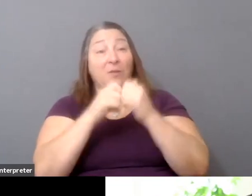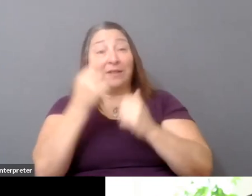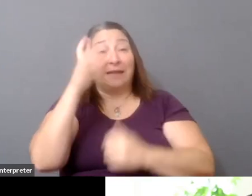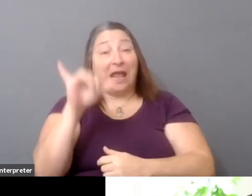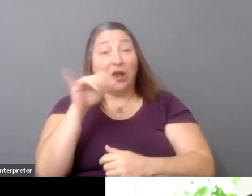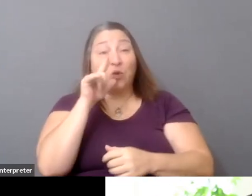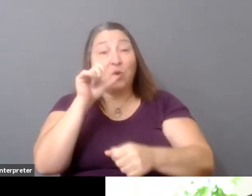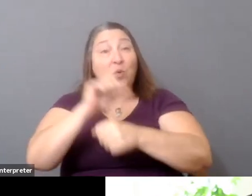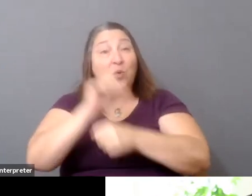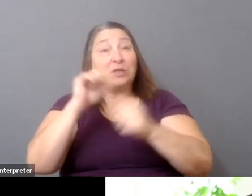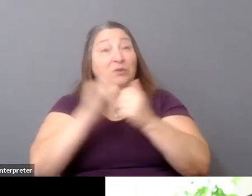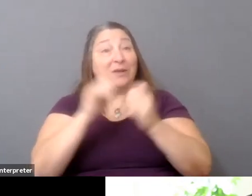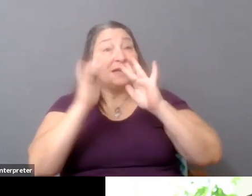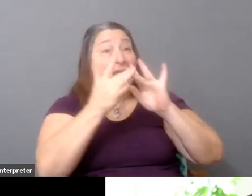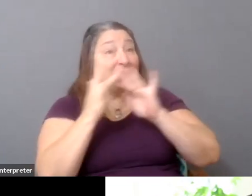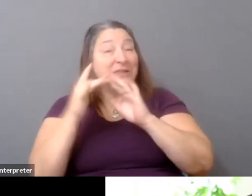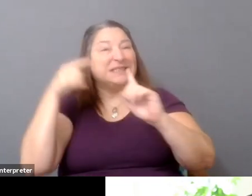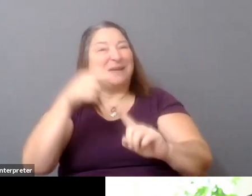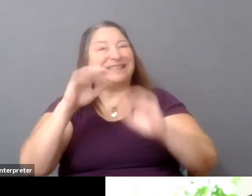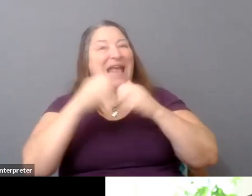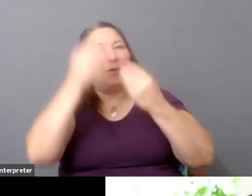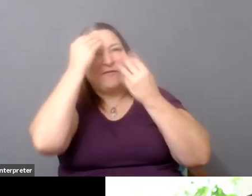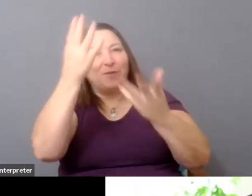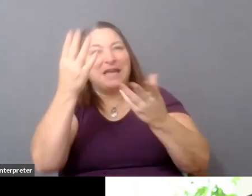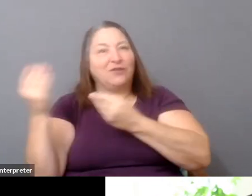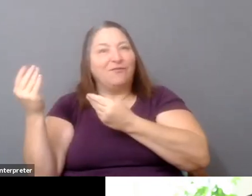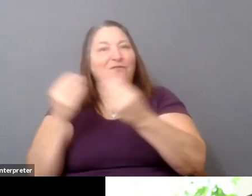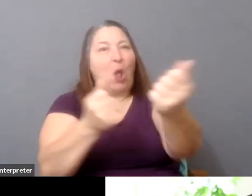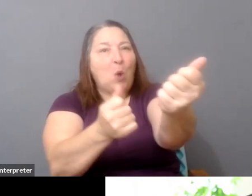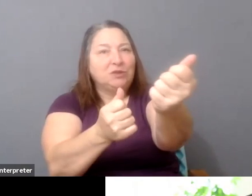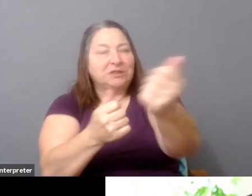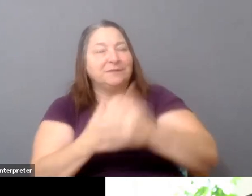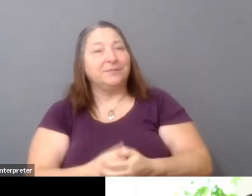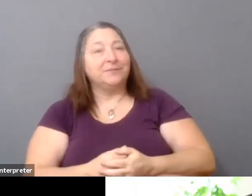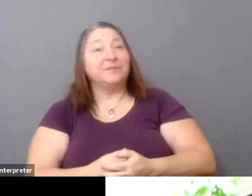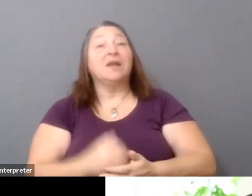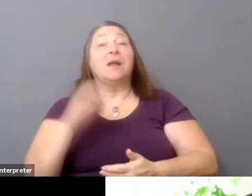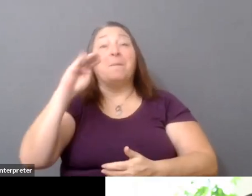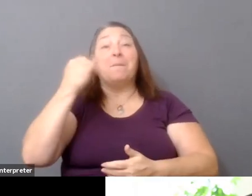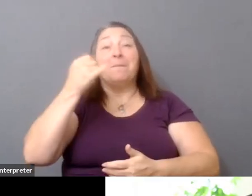and especially the way information flows. You know, I just want to say one, Maggie, thank you for--